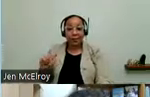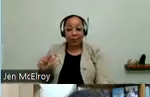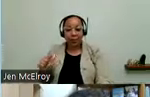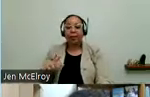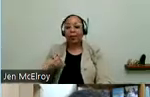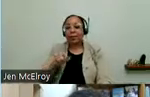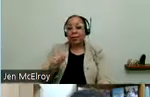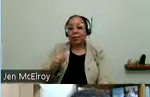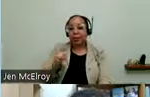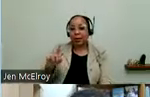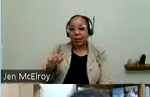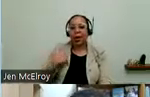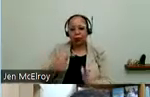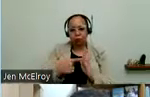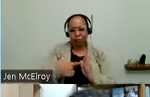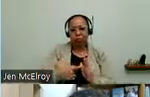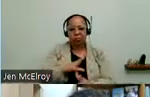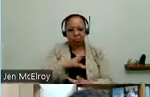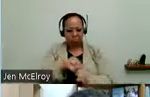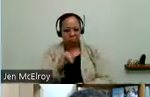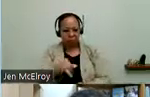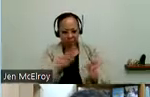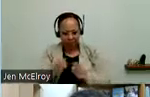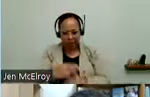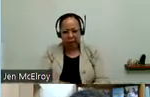Access Living and disability Lead had a visitation at the -- and public works